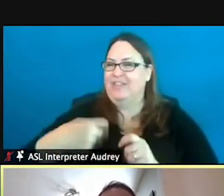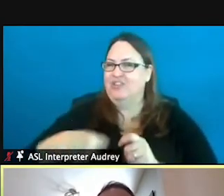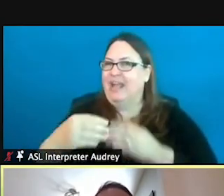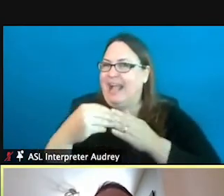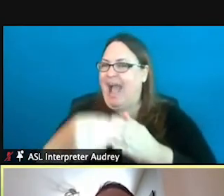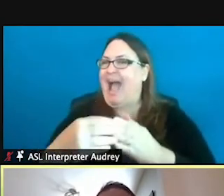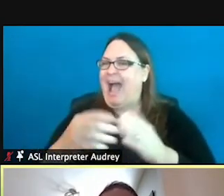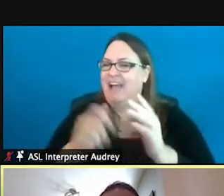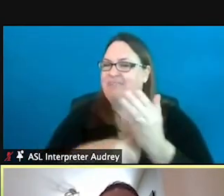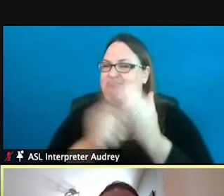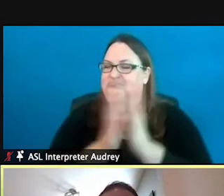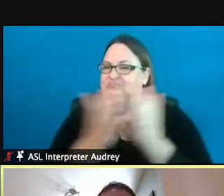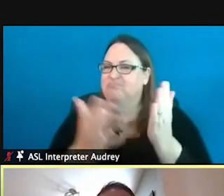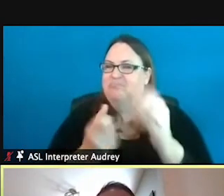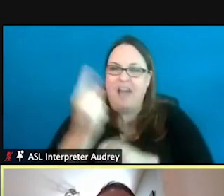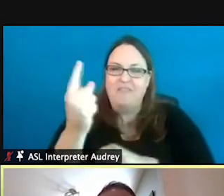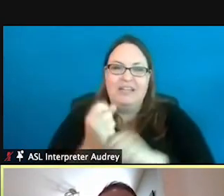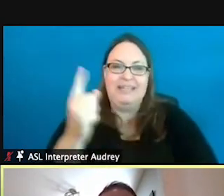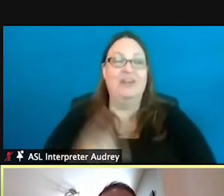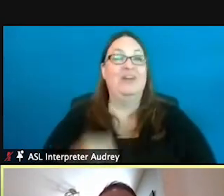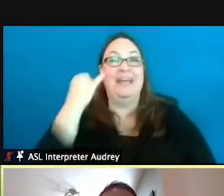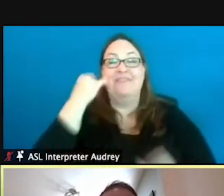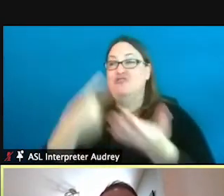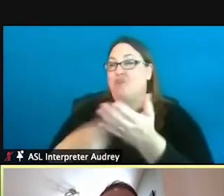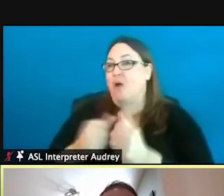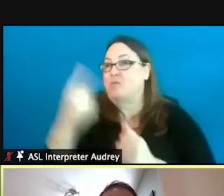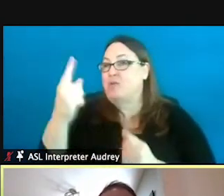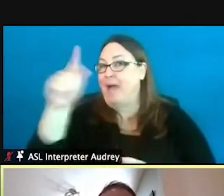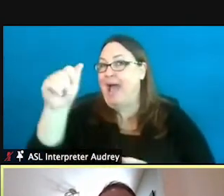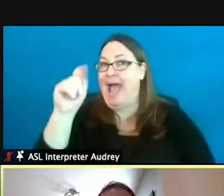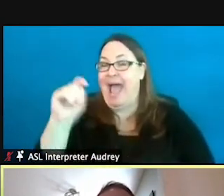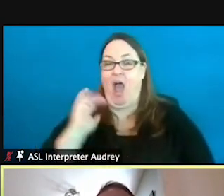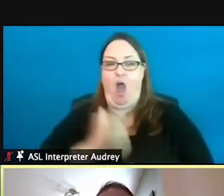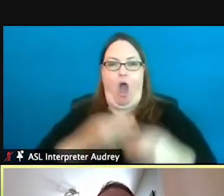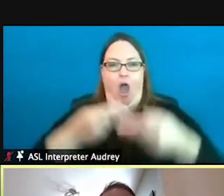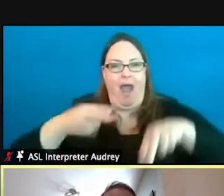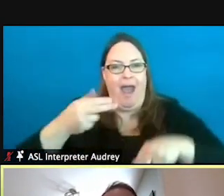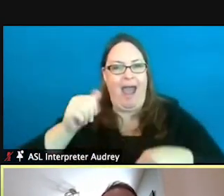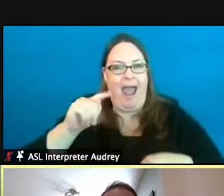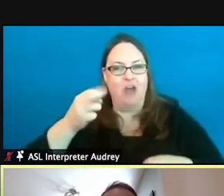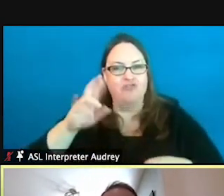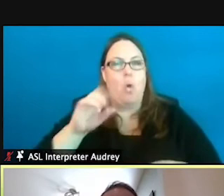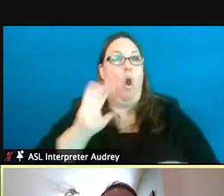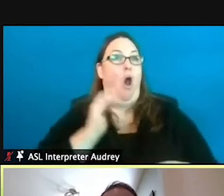you know, whether you're talking to someone at a hatchery or someone in one of our management unit offices, we're all really passionate about fishing.